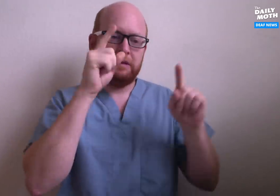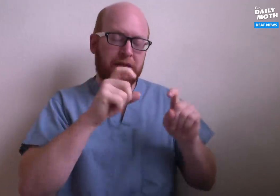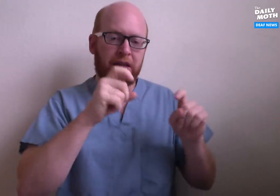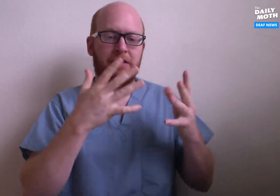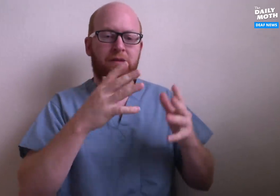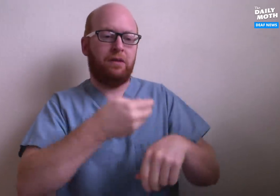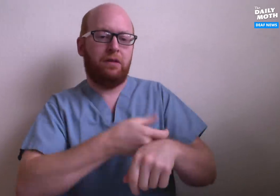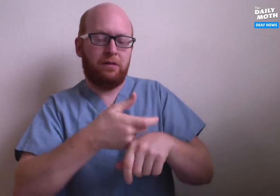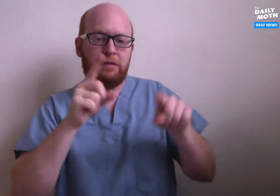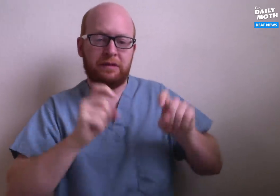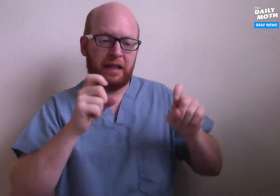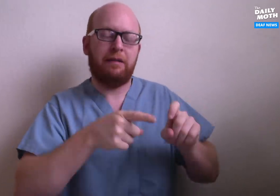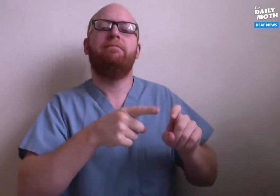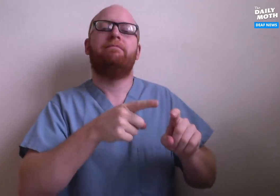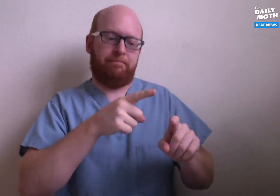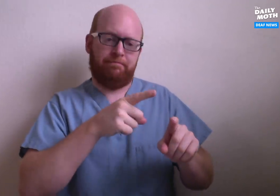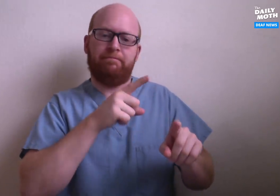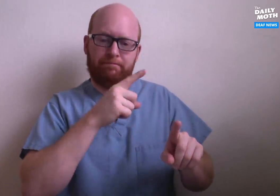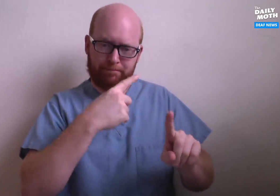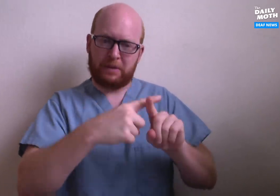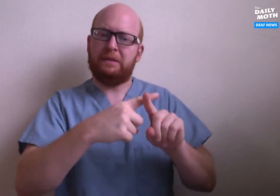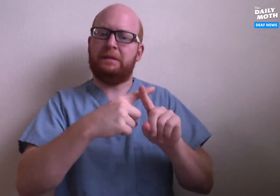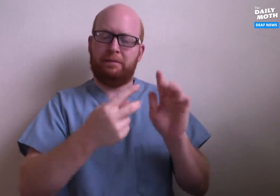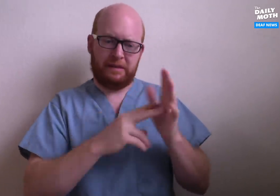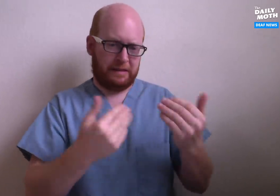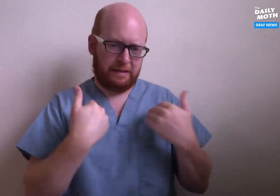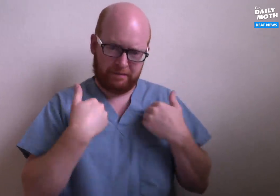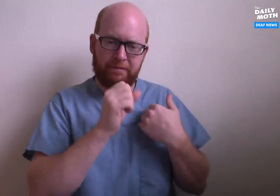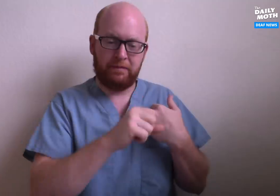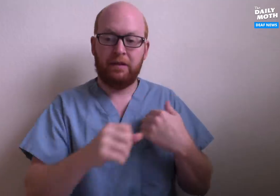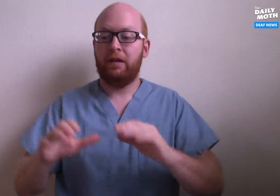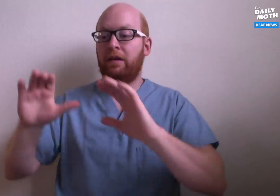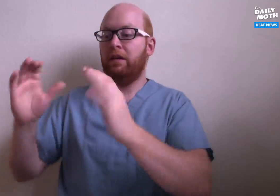The first is by nasal swab or a blood test to see if you're positive.